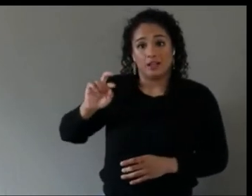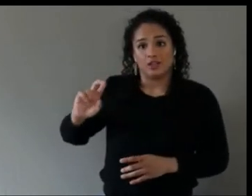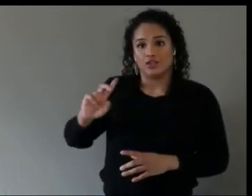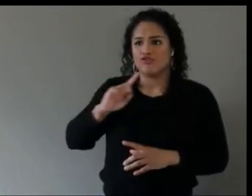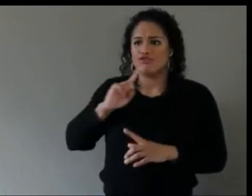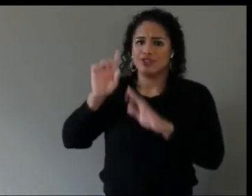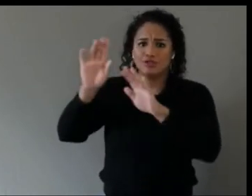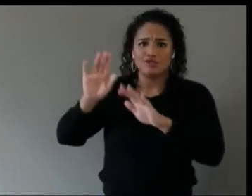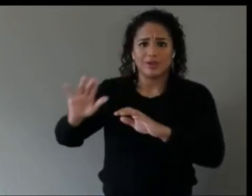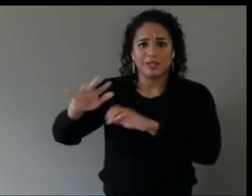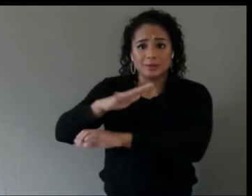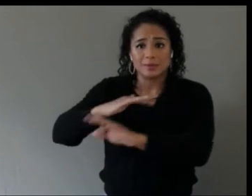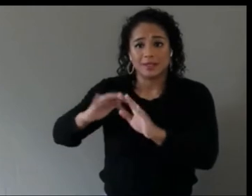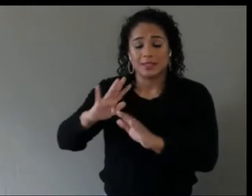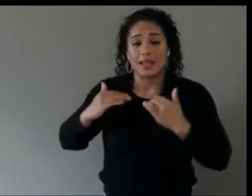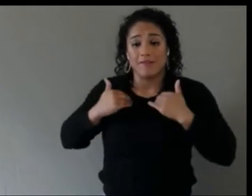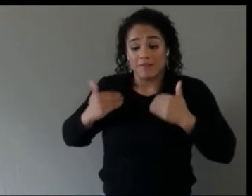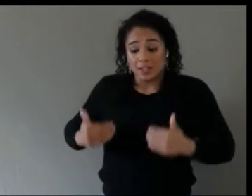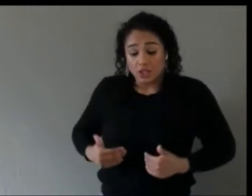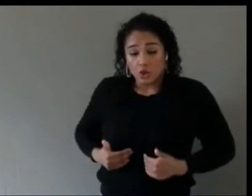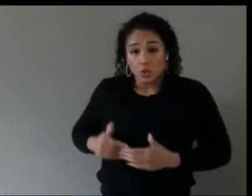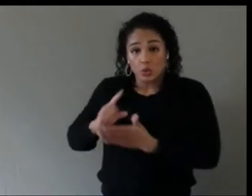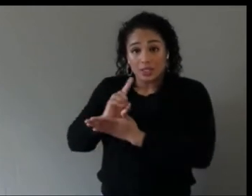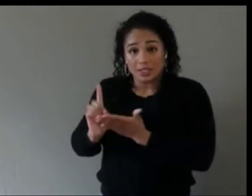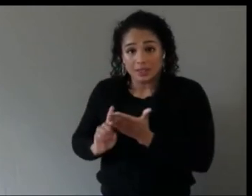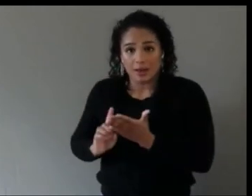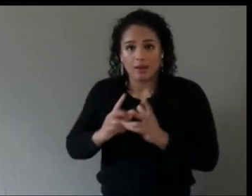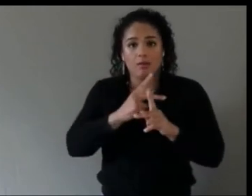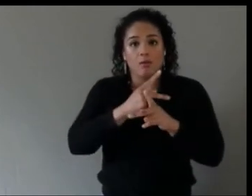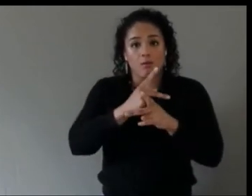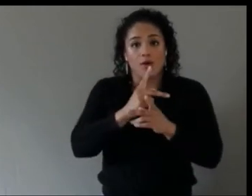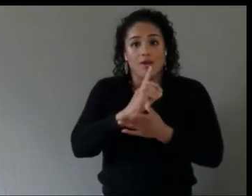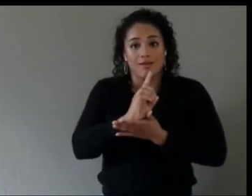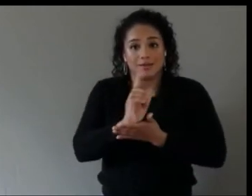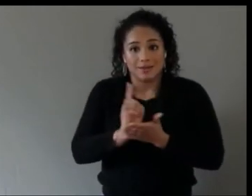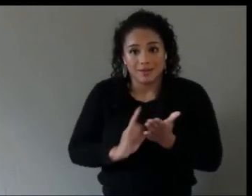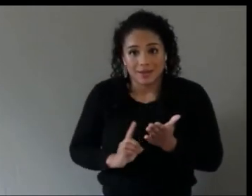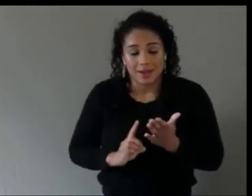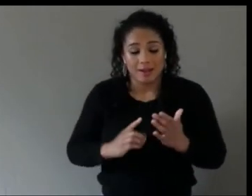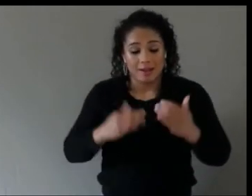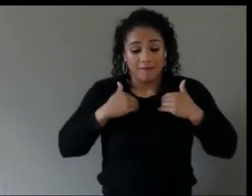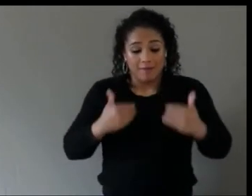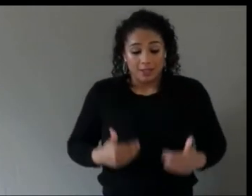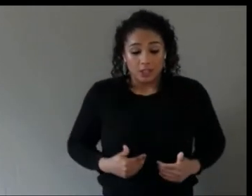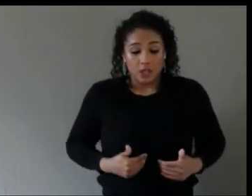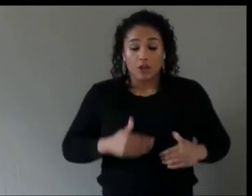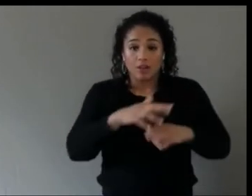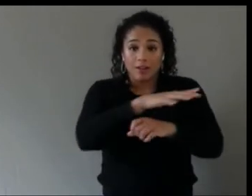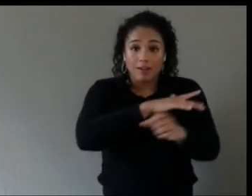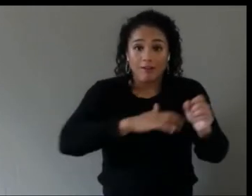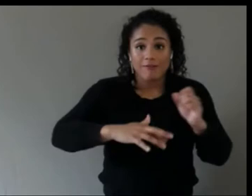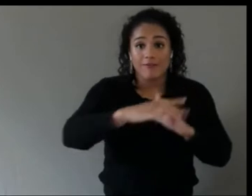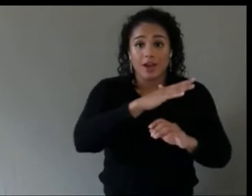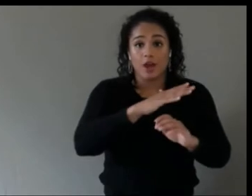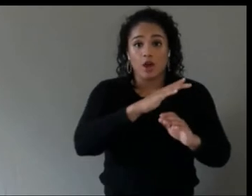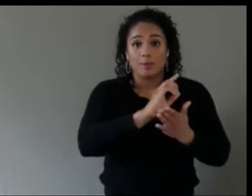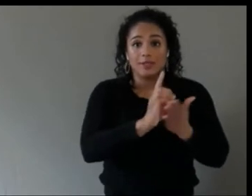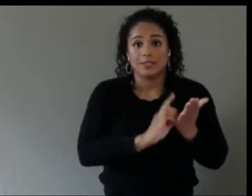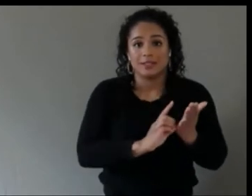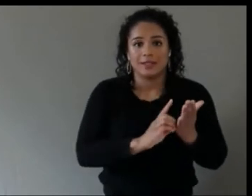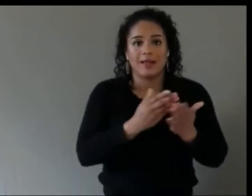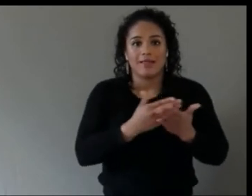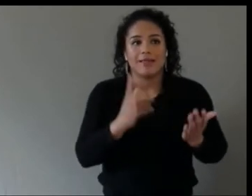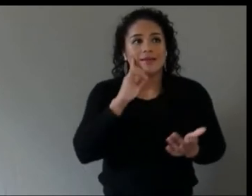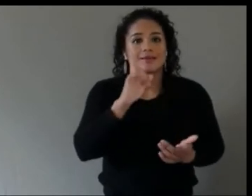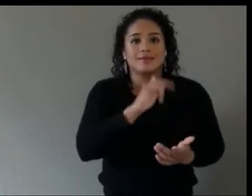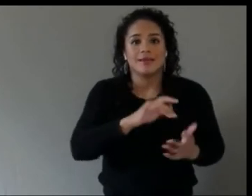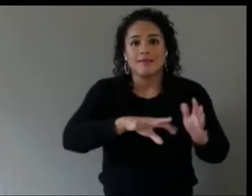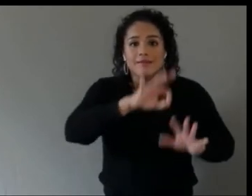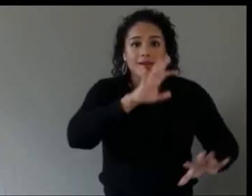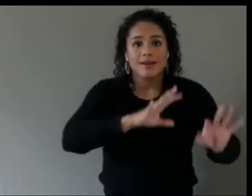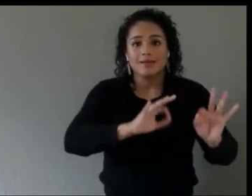design, physical product design, physical environment design, things like wayfinding, is just as important in XR as it is in the physical